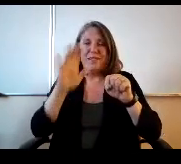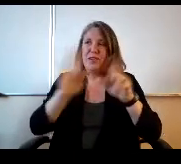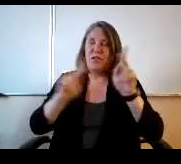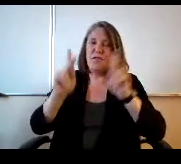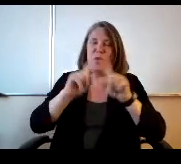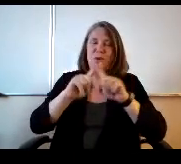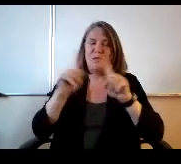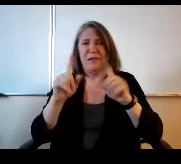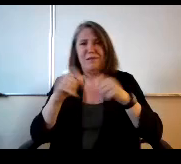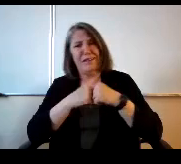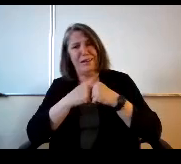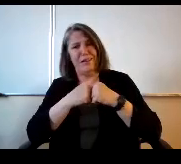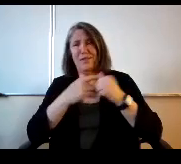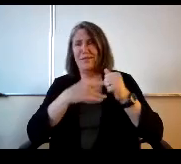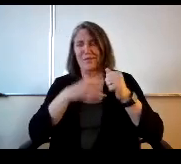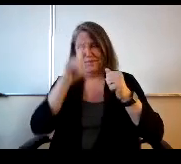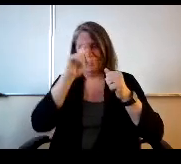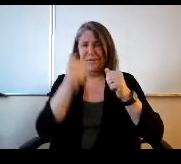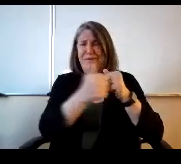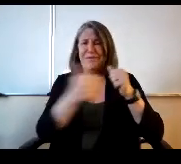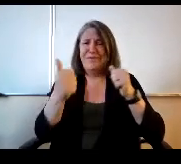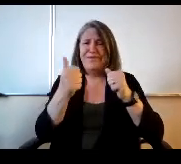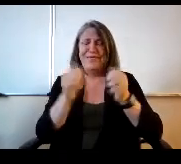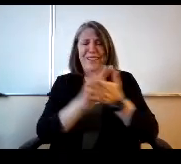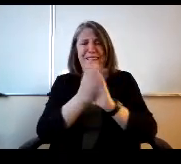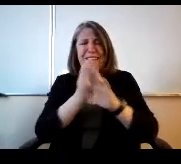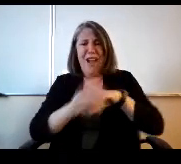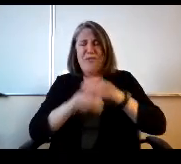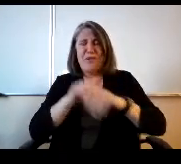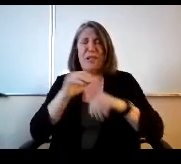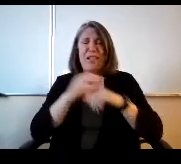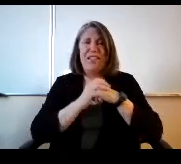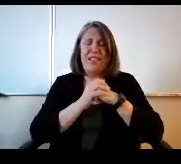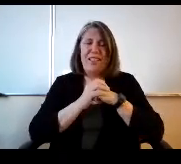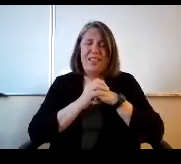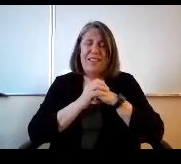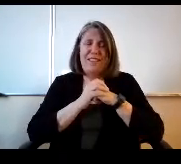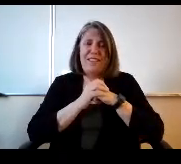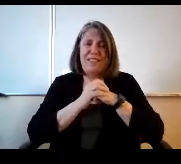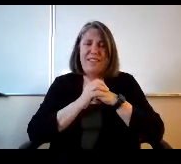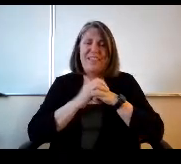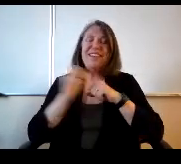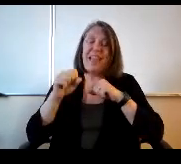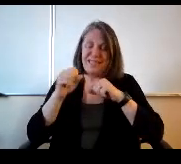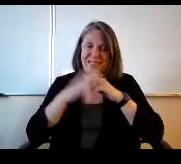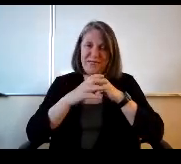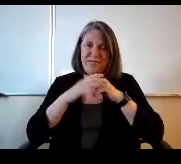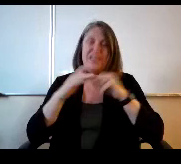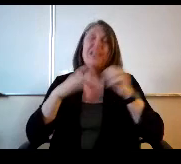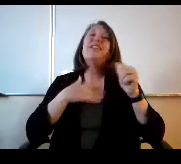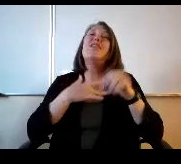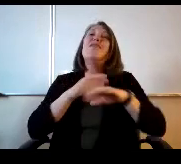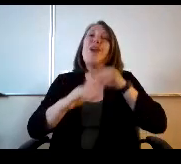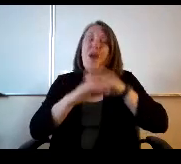But, you know, feel free, comfortable to. Sure, yes. So if you're comfortable to do what's most important for you during this,